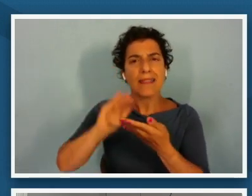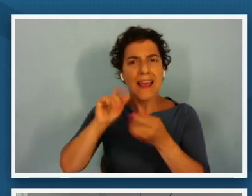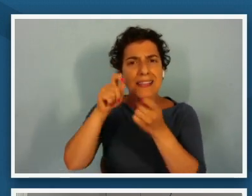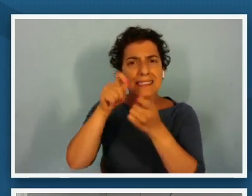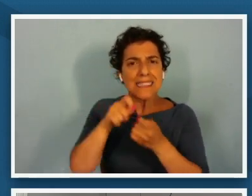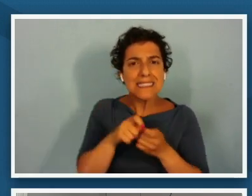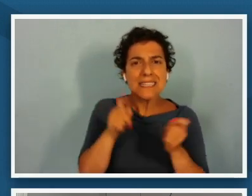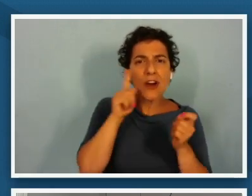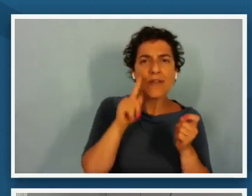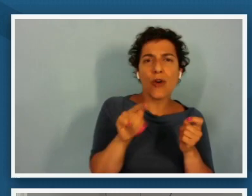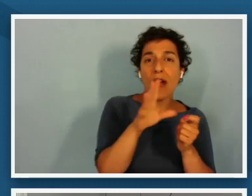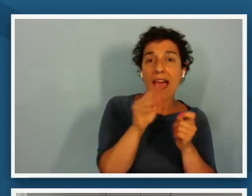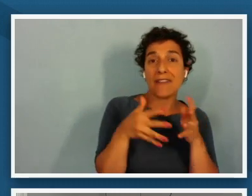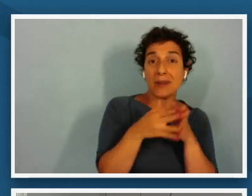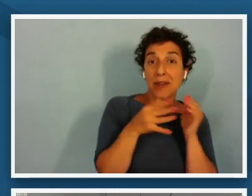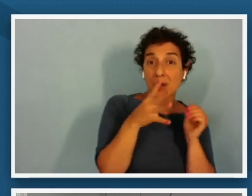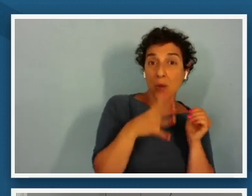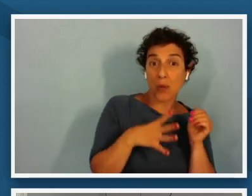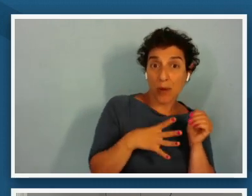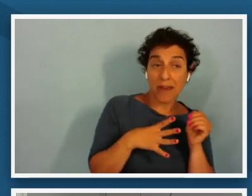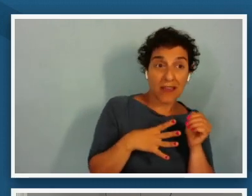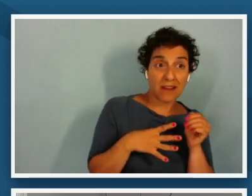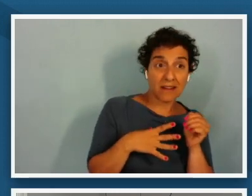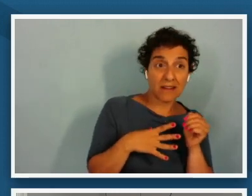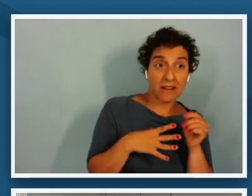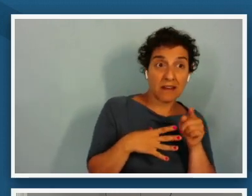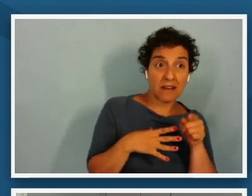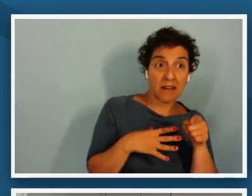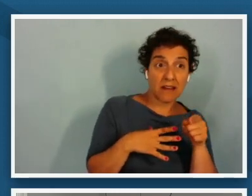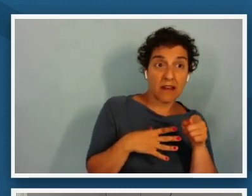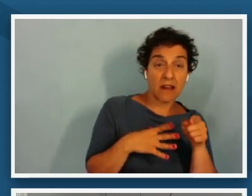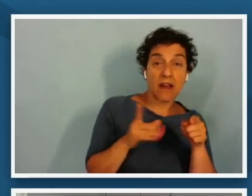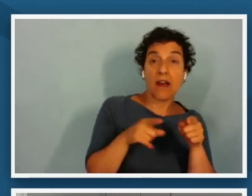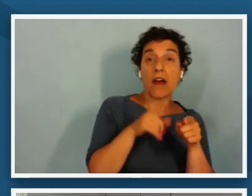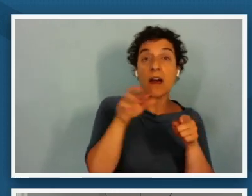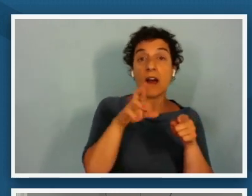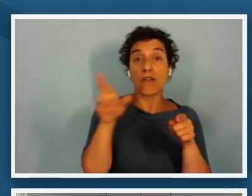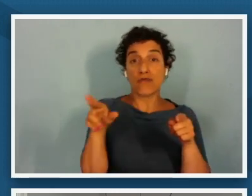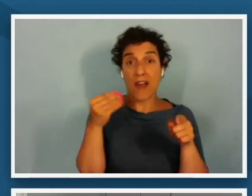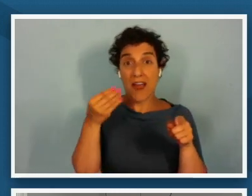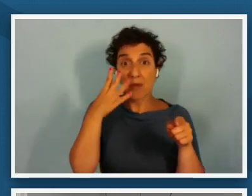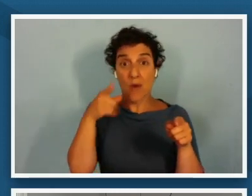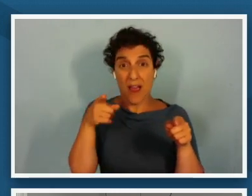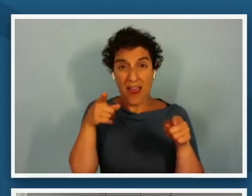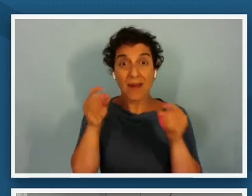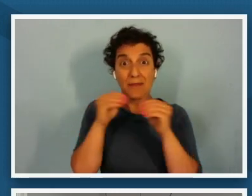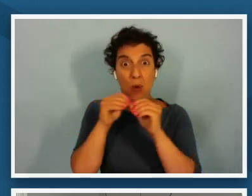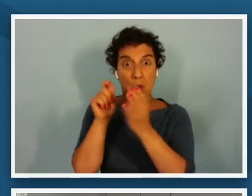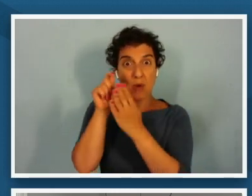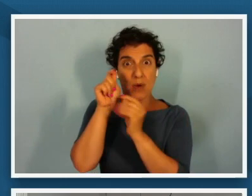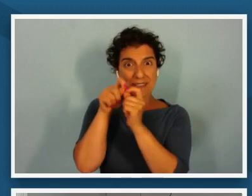um then we can see on the slide for the woman on the right who's white